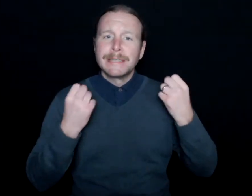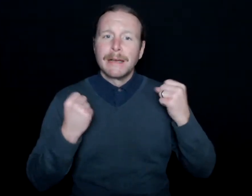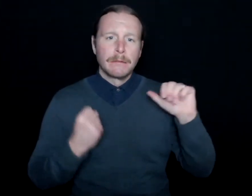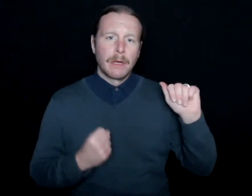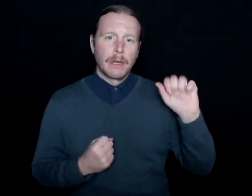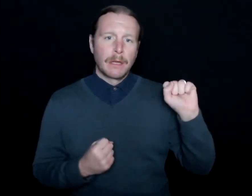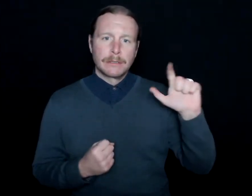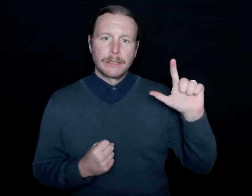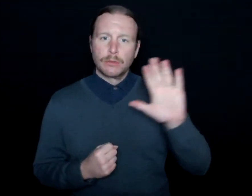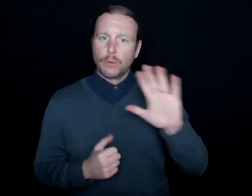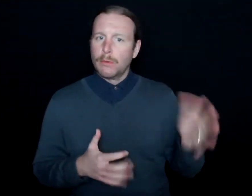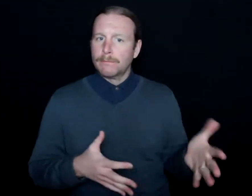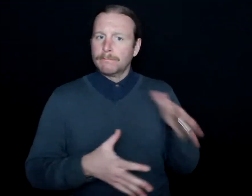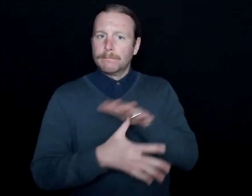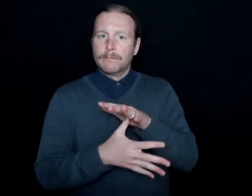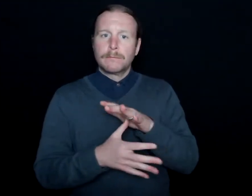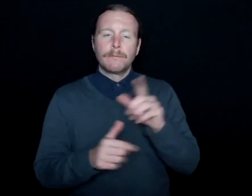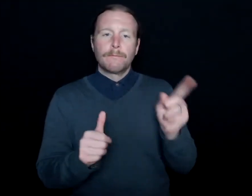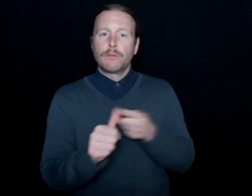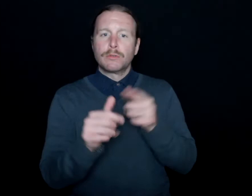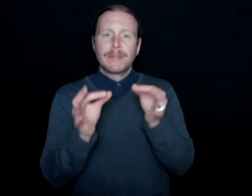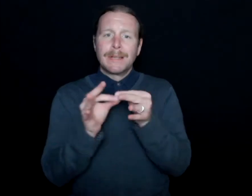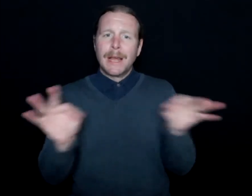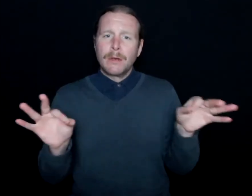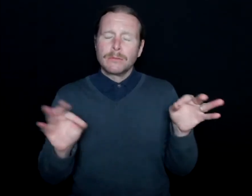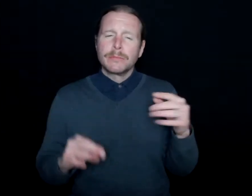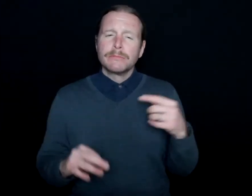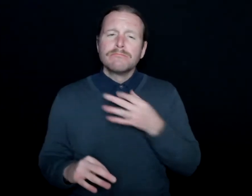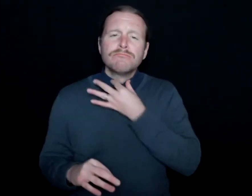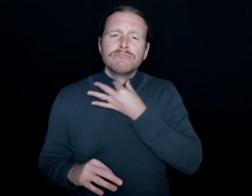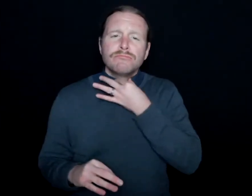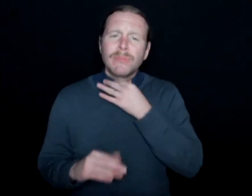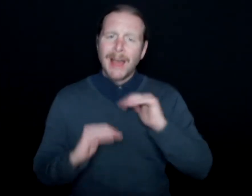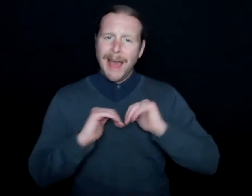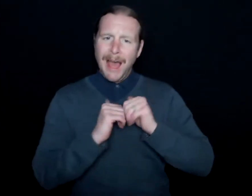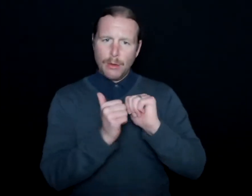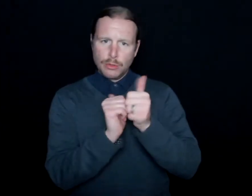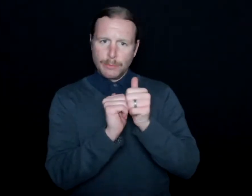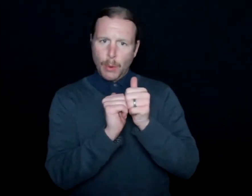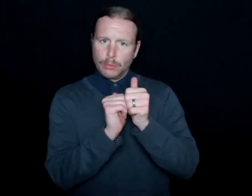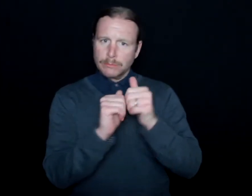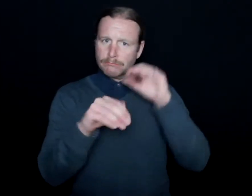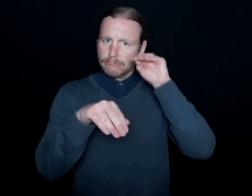as your first language, but I'd love to know what role sports played throughout your childhood